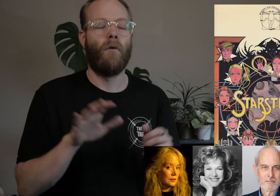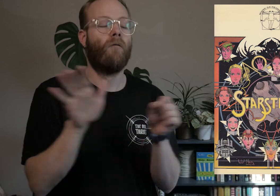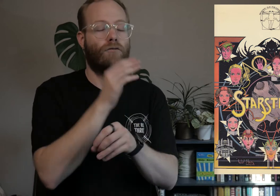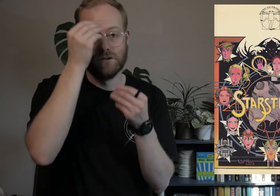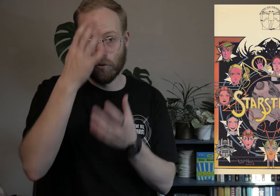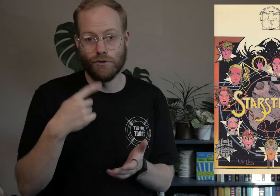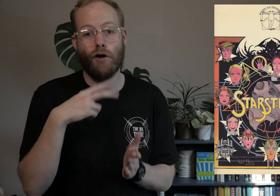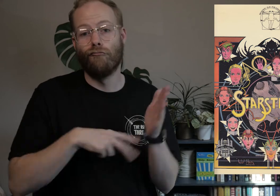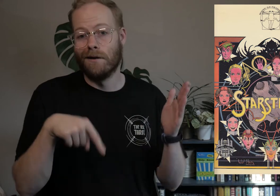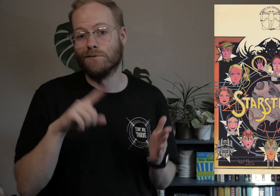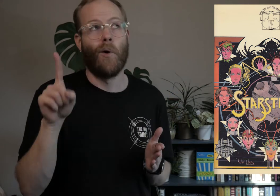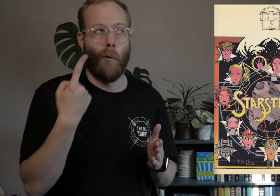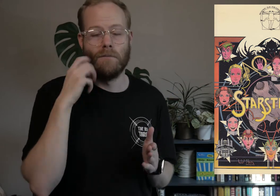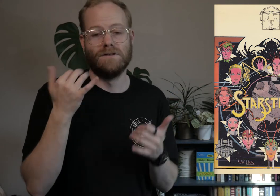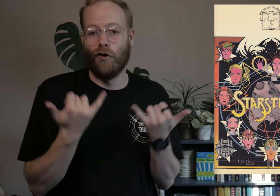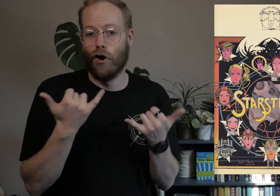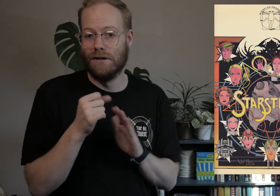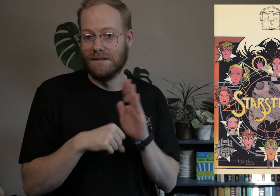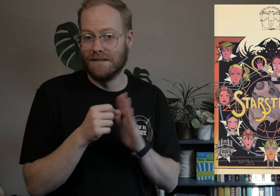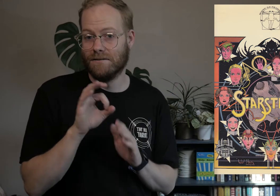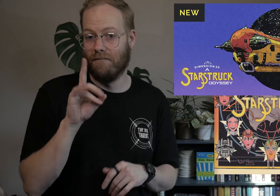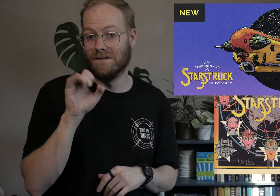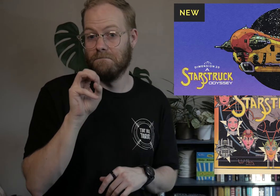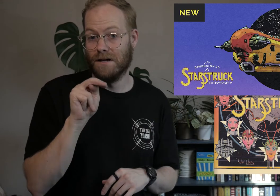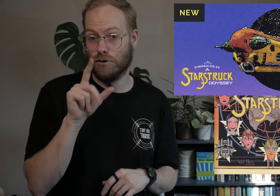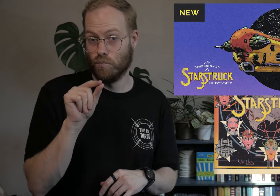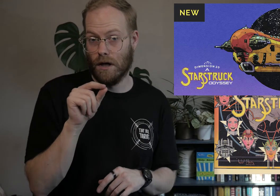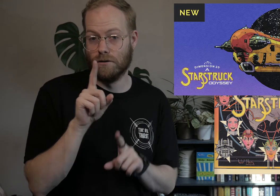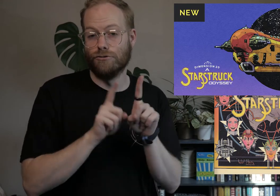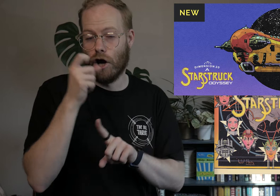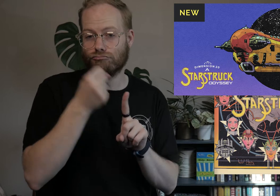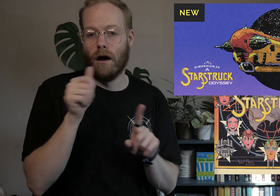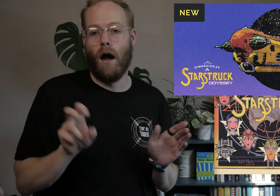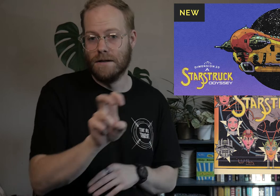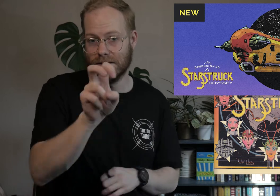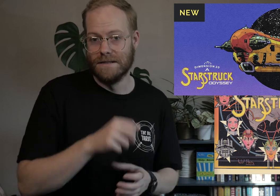Full disclosure, I read this only because of the current season of Dimension 20, A Starstruck Odyssey.